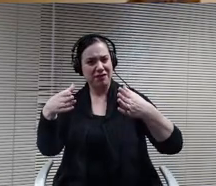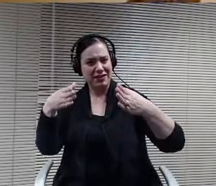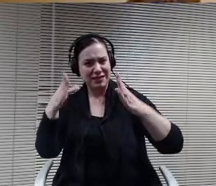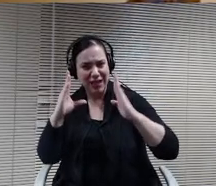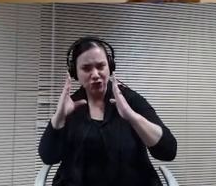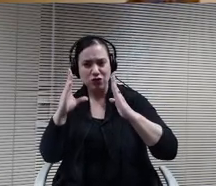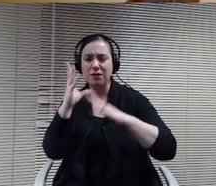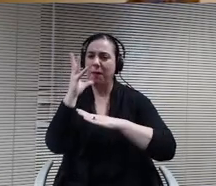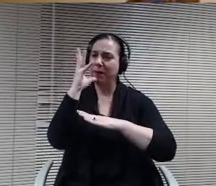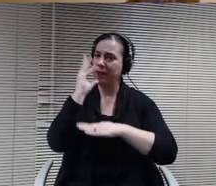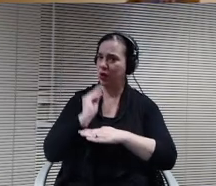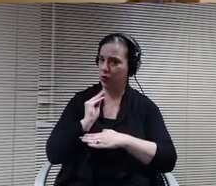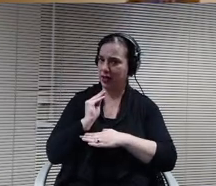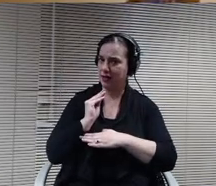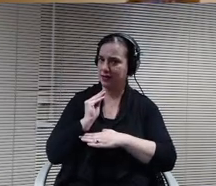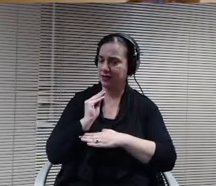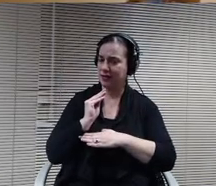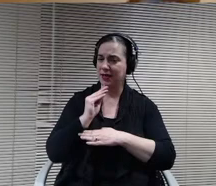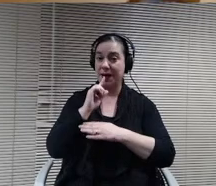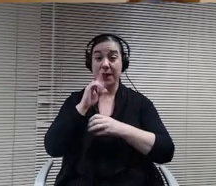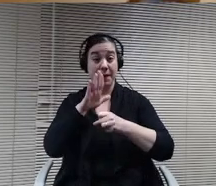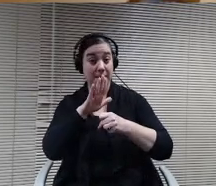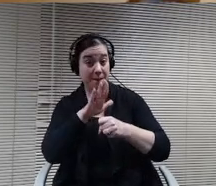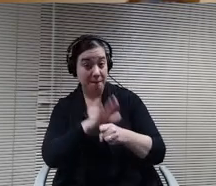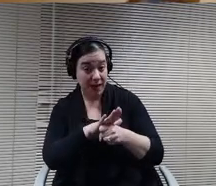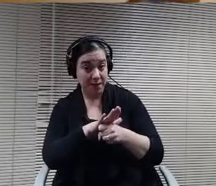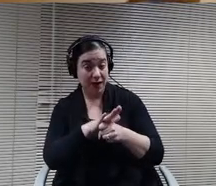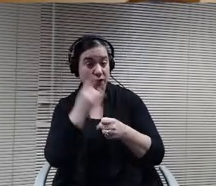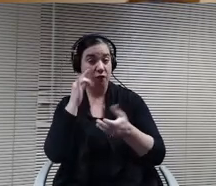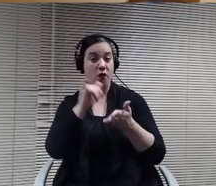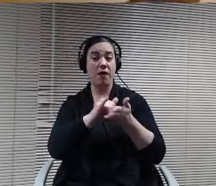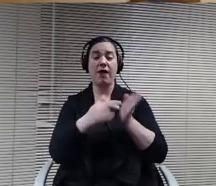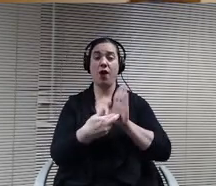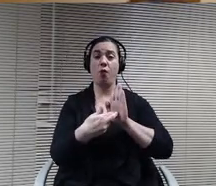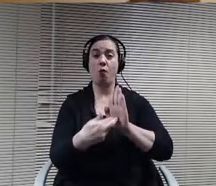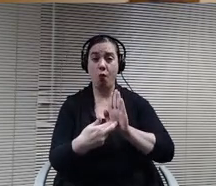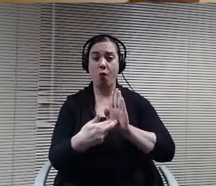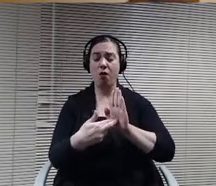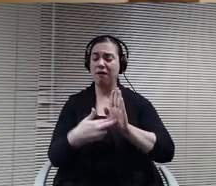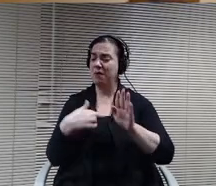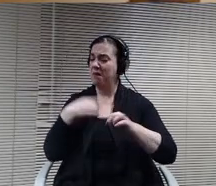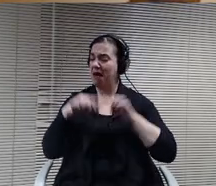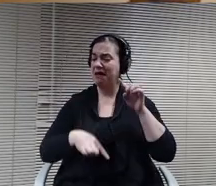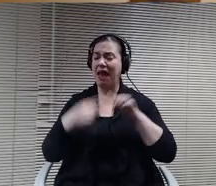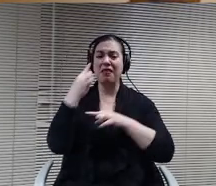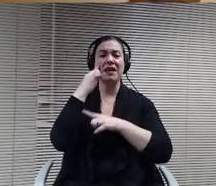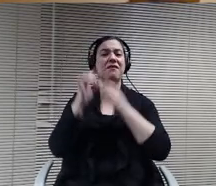Commitment to the role and I can't think of anybody better suited to the treasure this upcoming year.